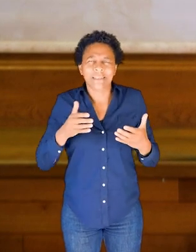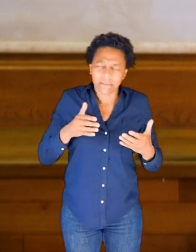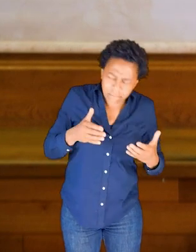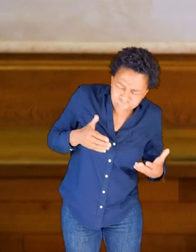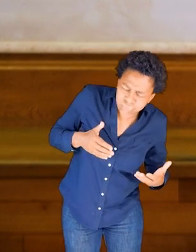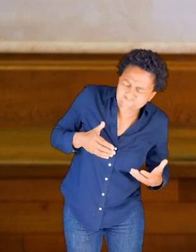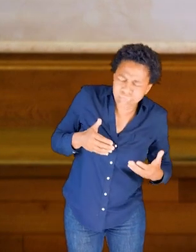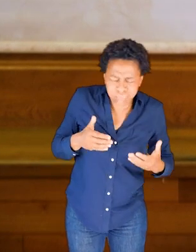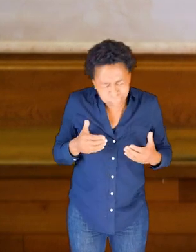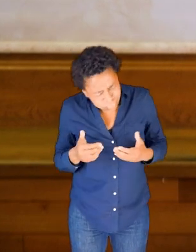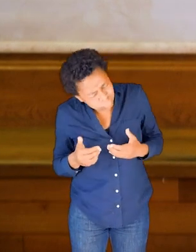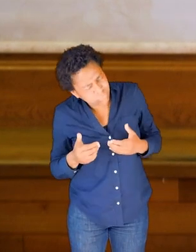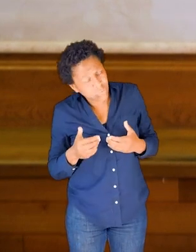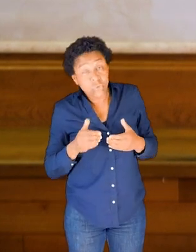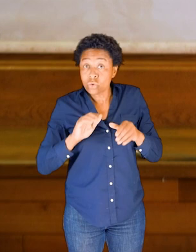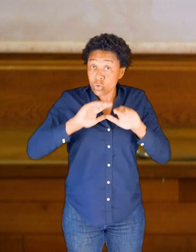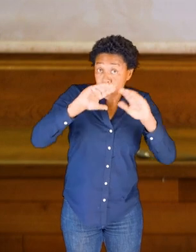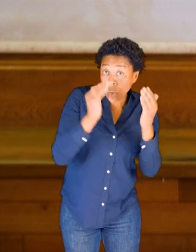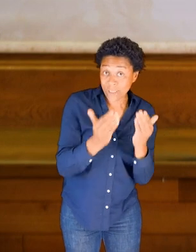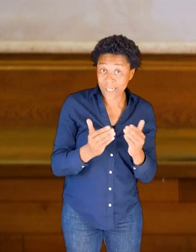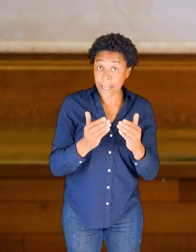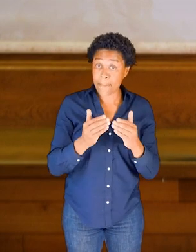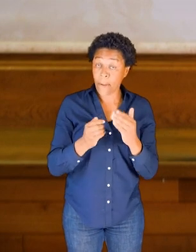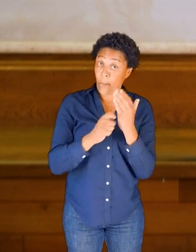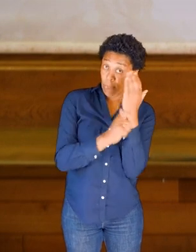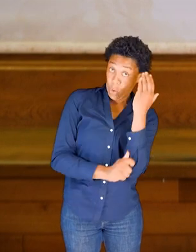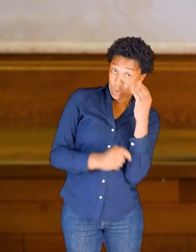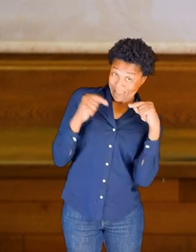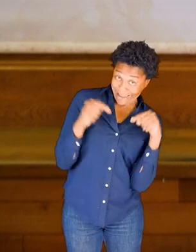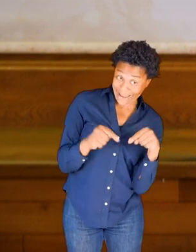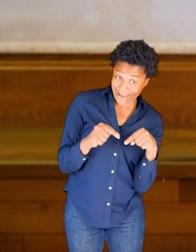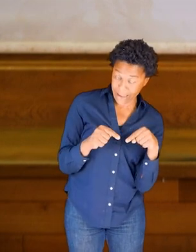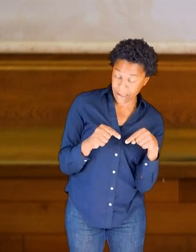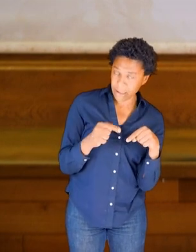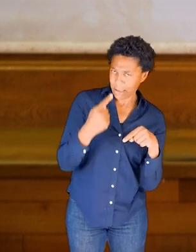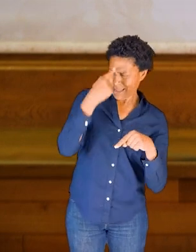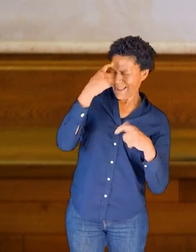the shape of this bone or these bones and how you might like to move